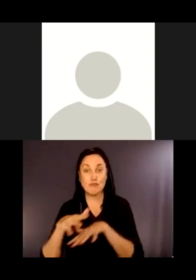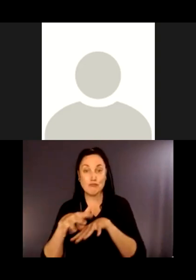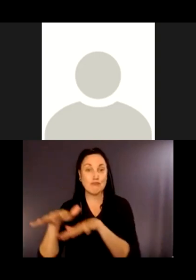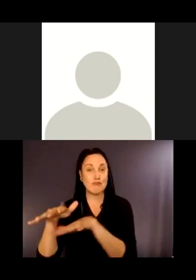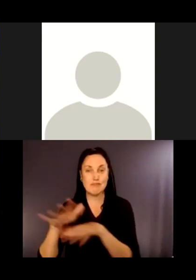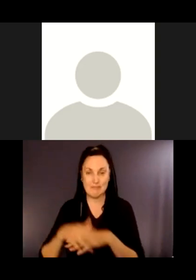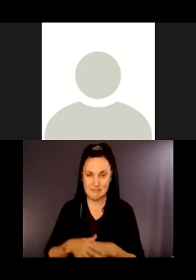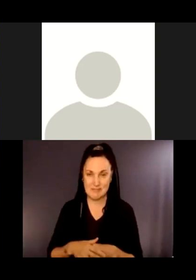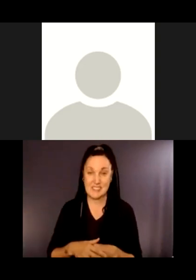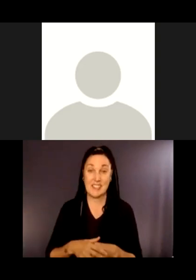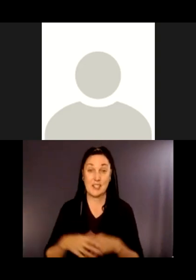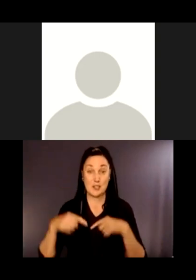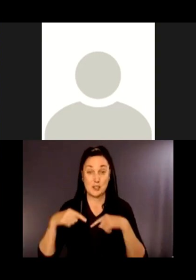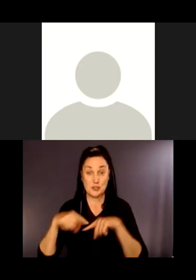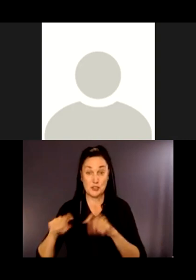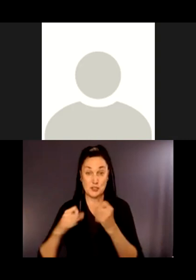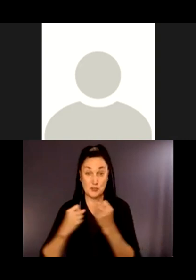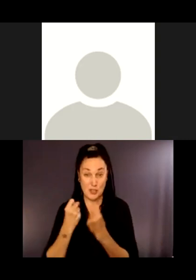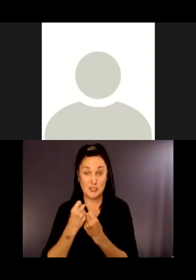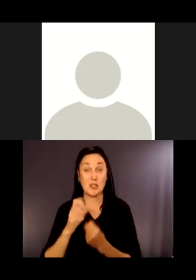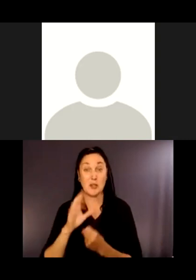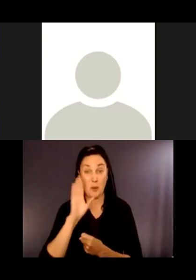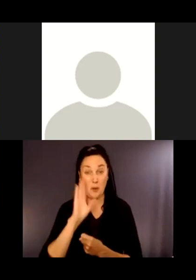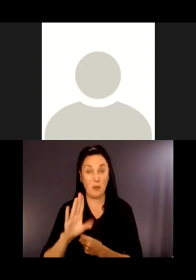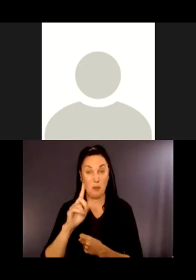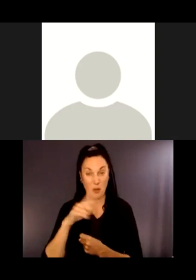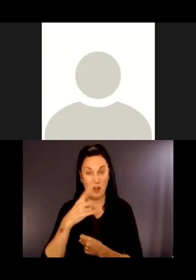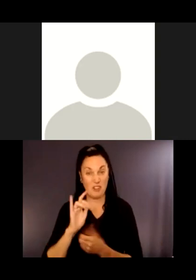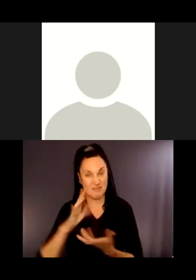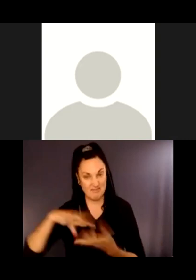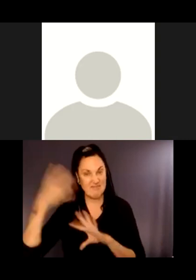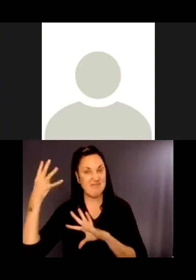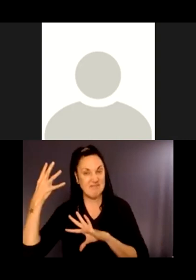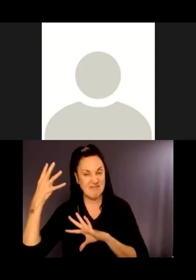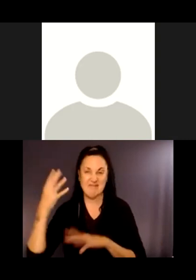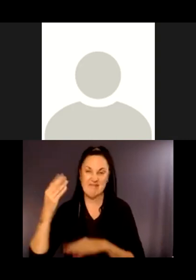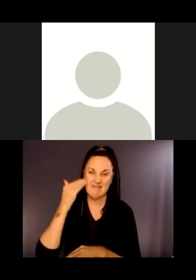Okay, I don't want to soft soap this. Construction is never really pretty.